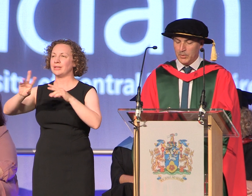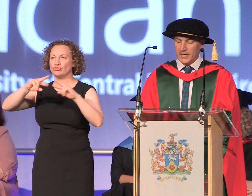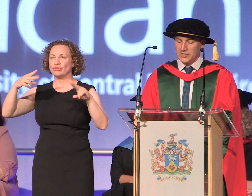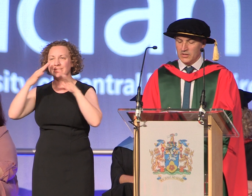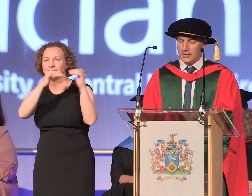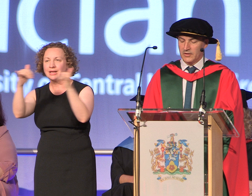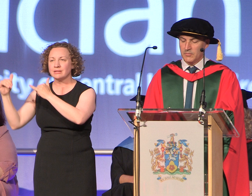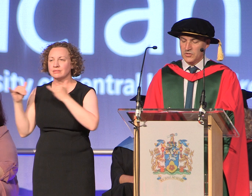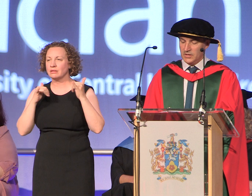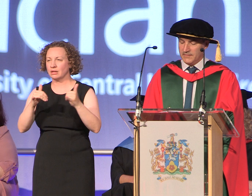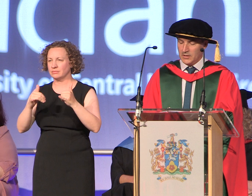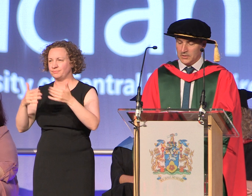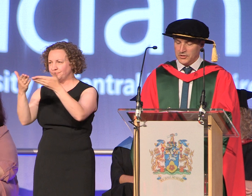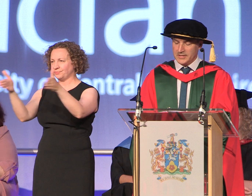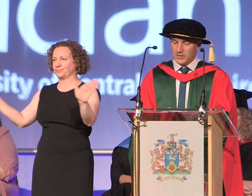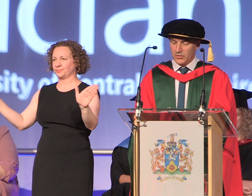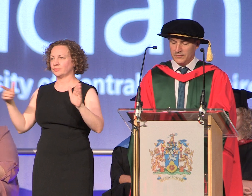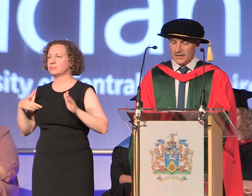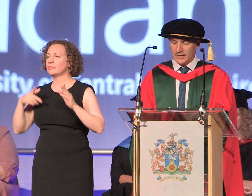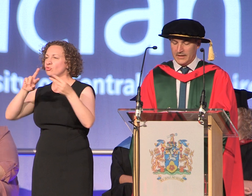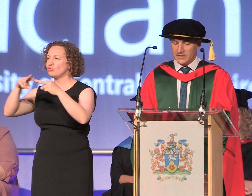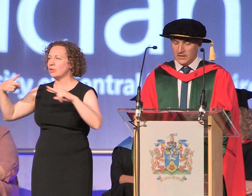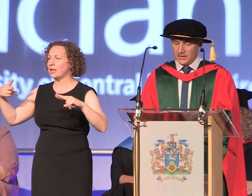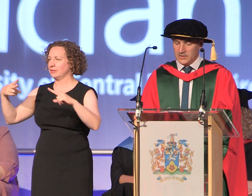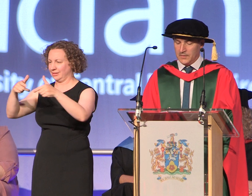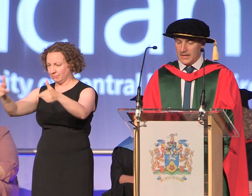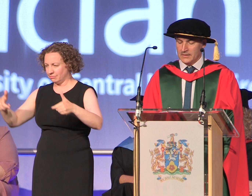Application of a Commercially Available Genetic Profiling Kit to Enhance